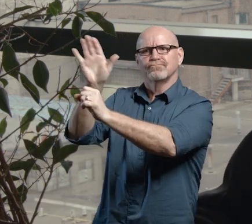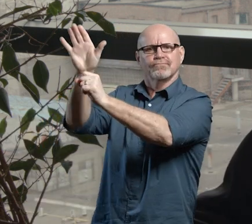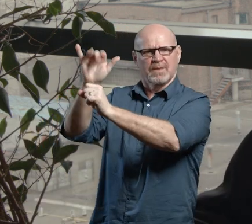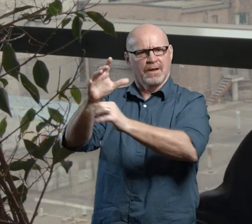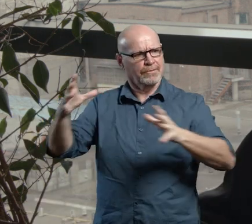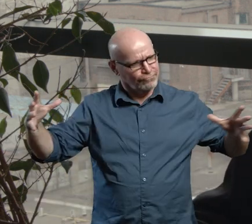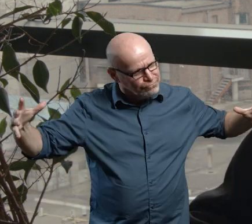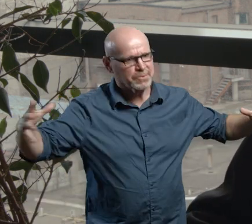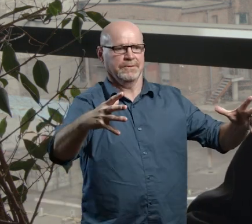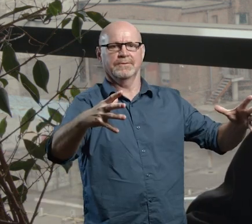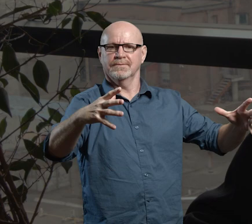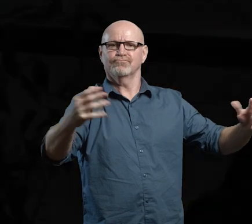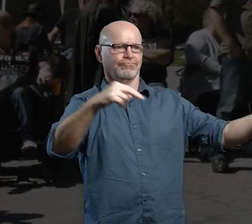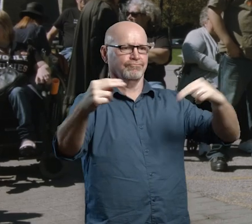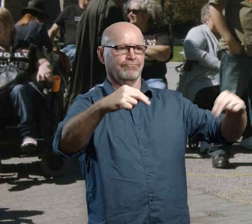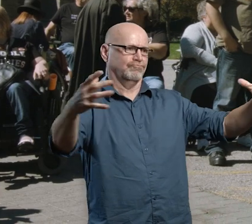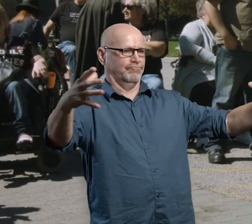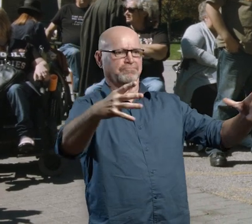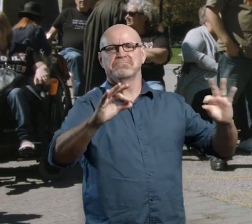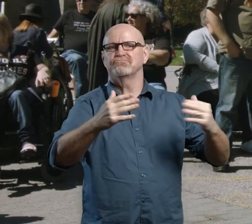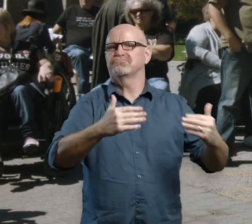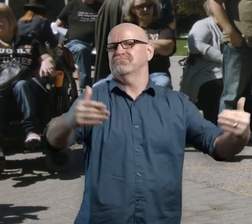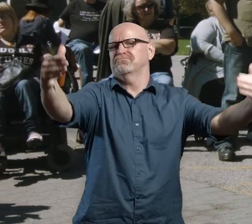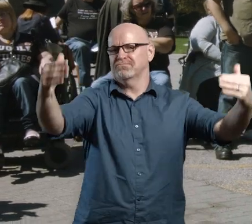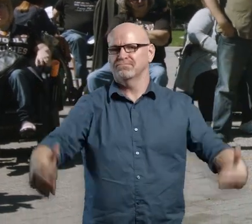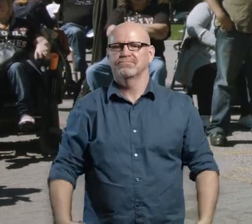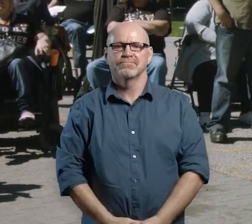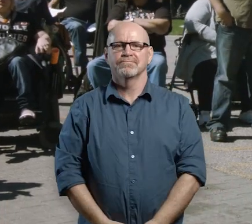that's, that's over-represented. There's no road map for what we're doing. It's just we, we